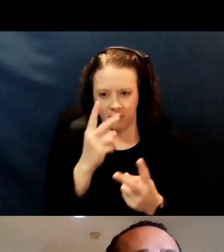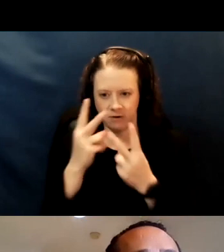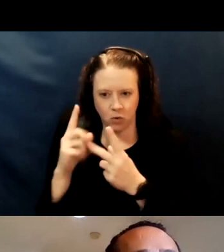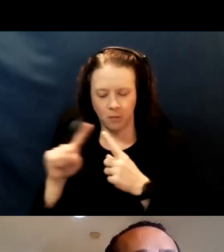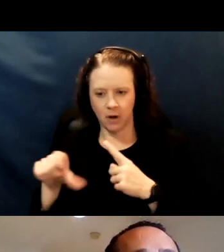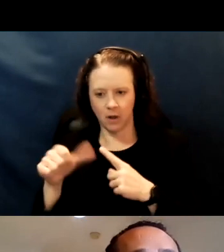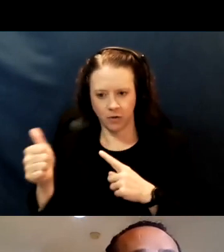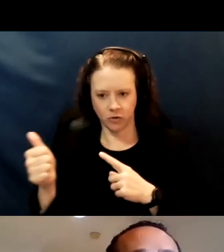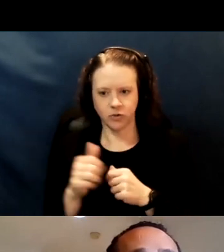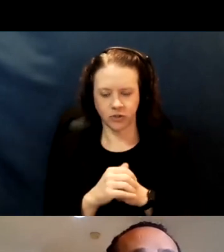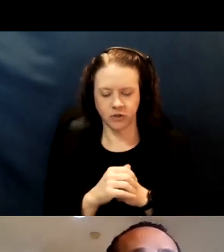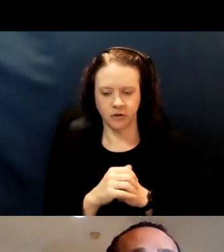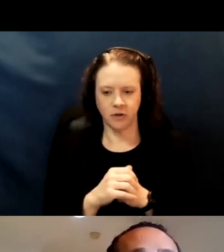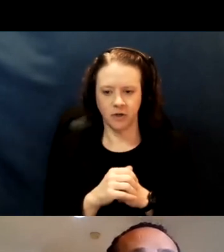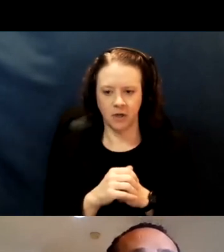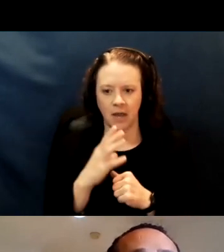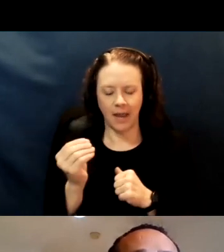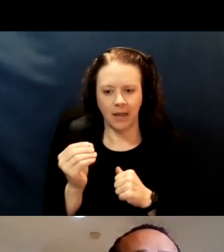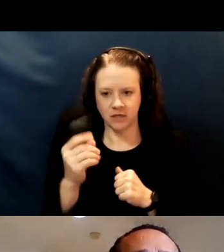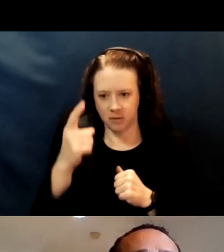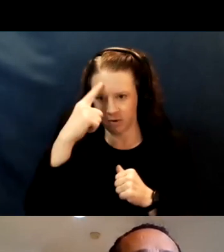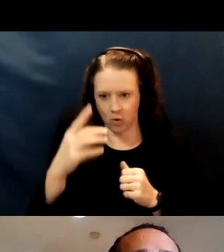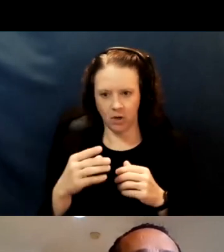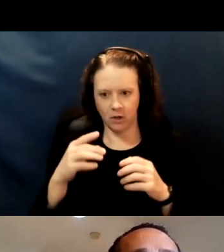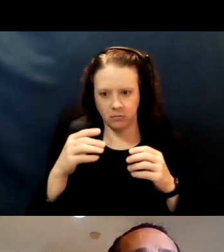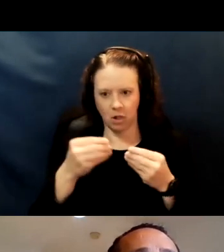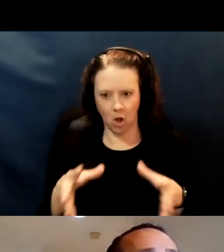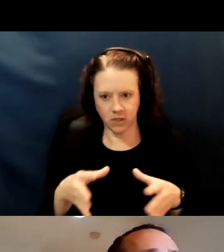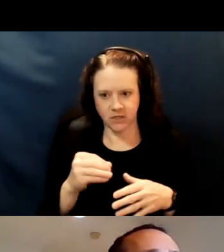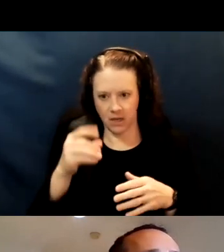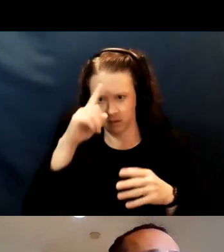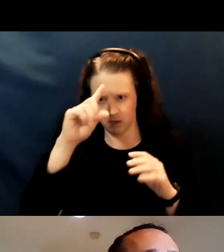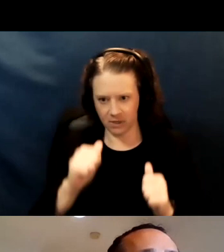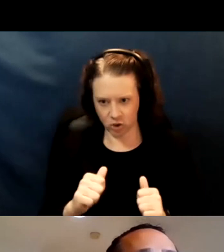and memory loss and dementia. So, some of the ways,